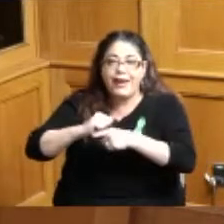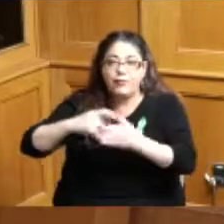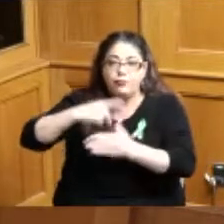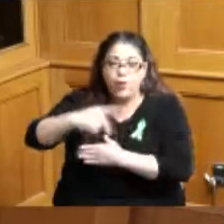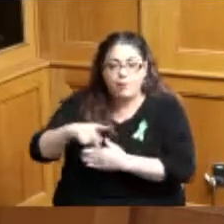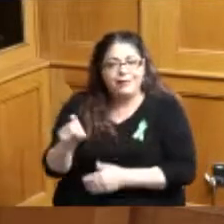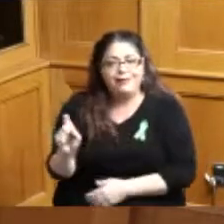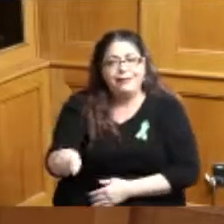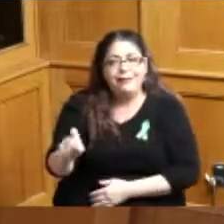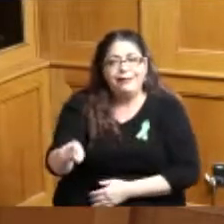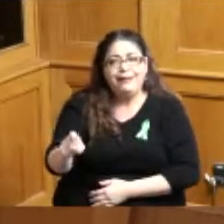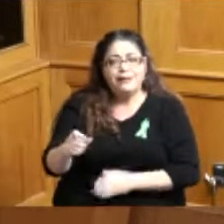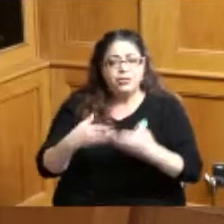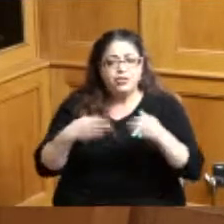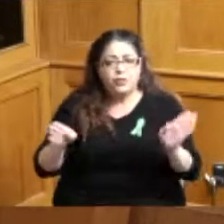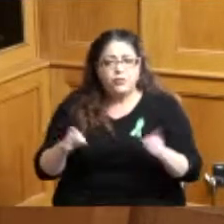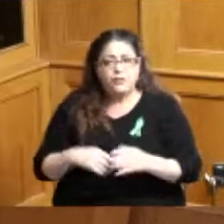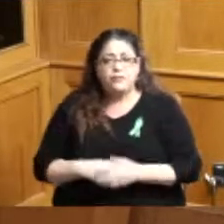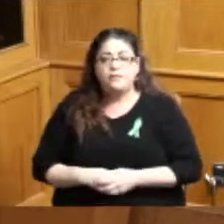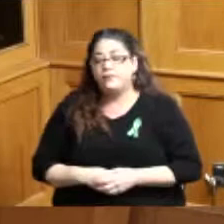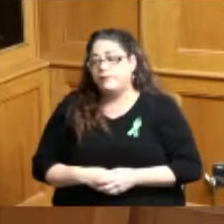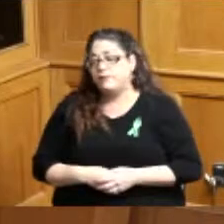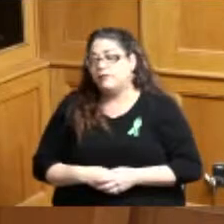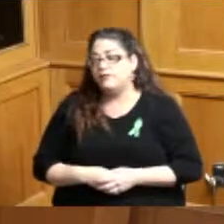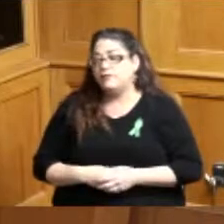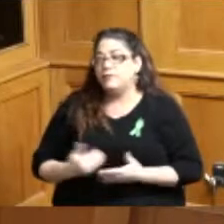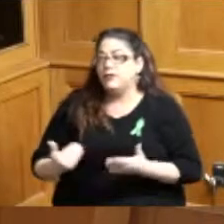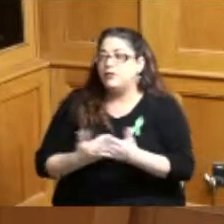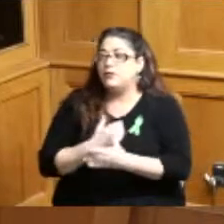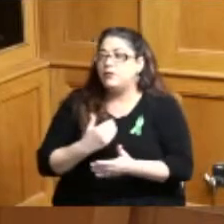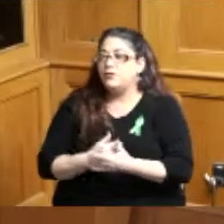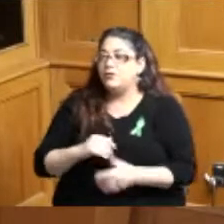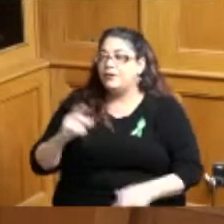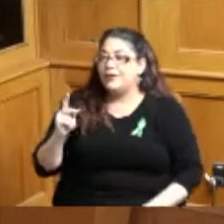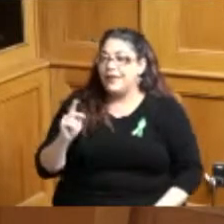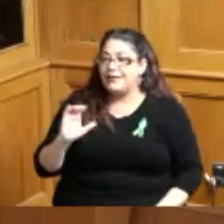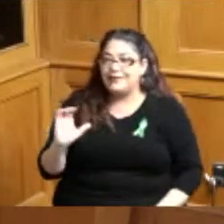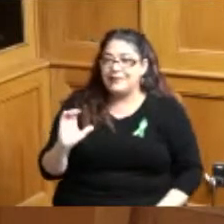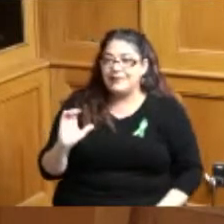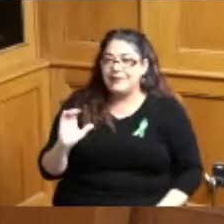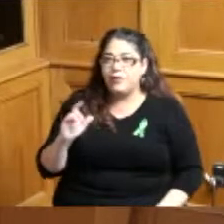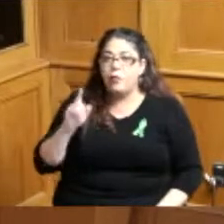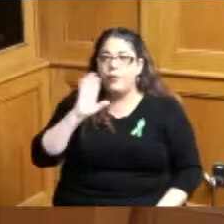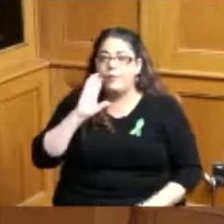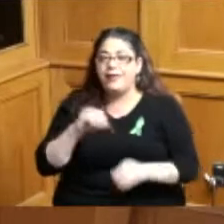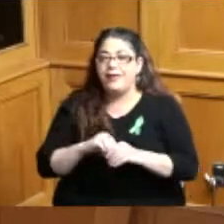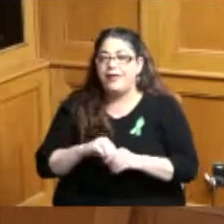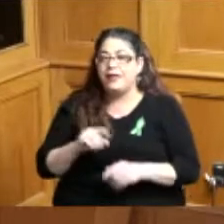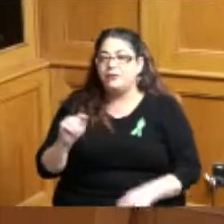as you may have heard the new ikc will be based in tri-county mall site as a part of our operations